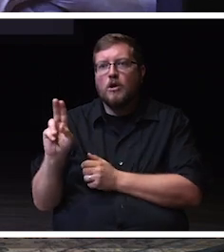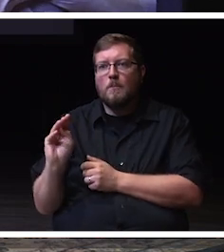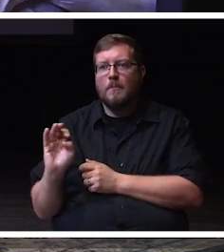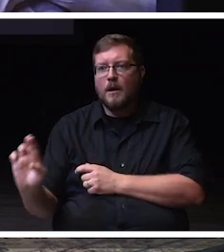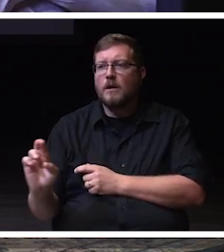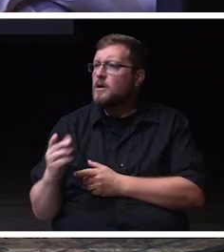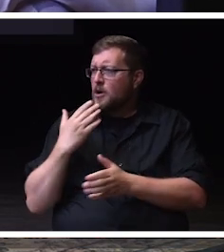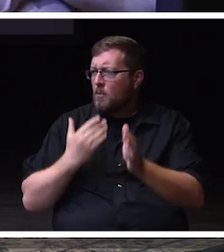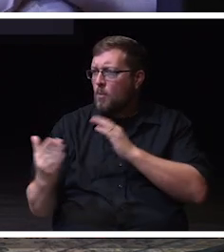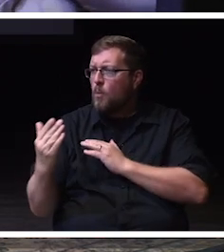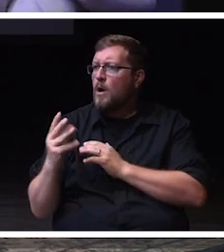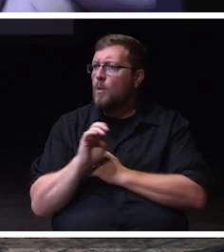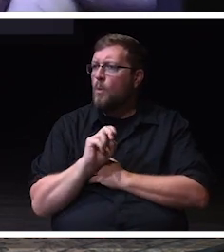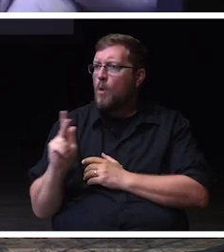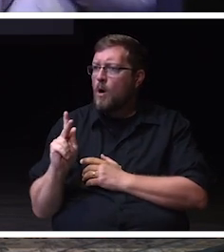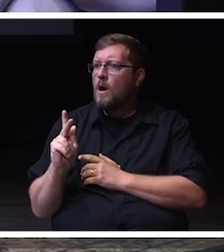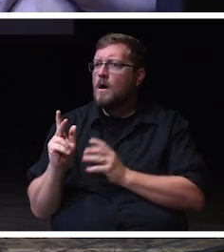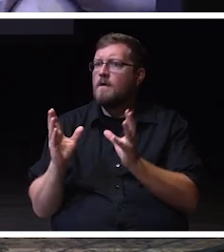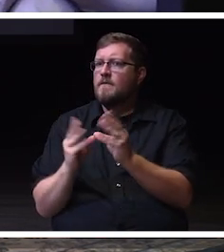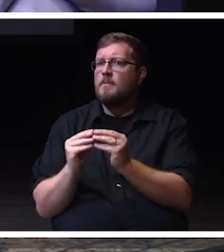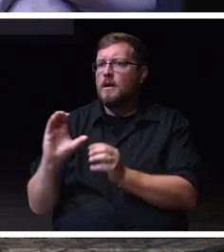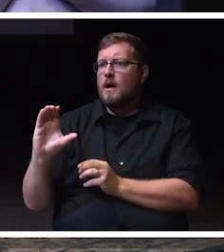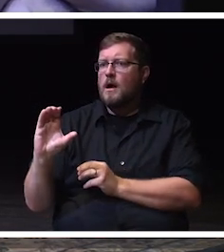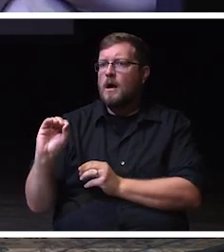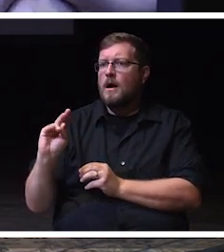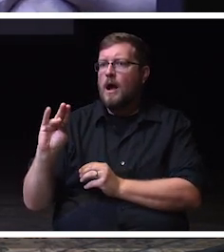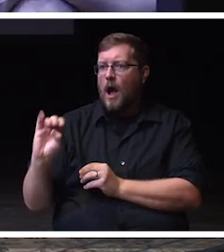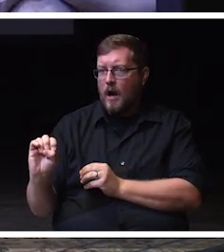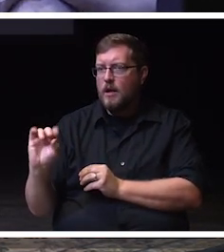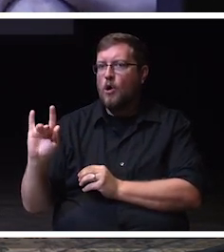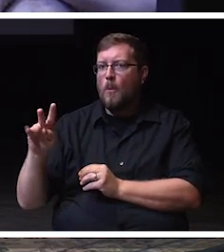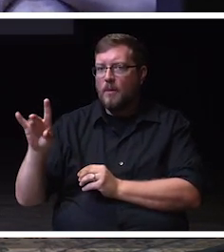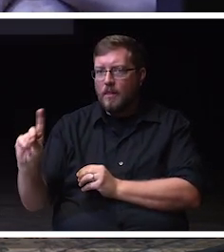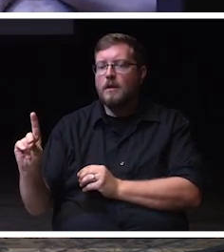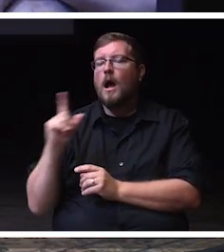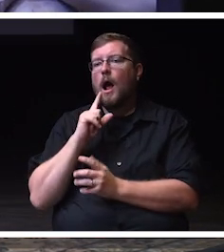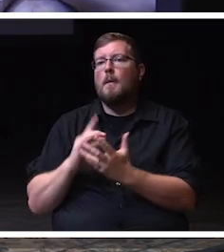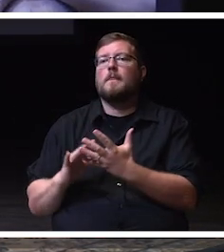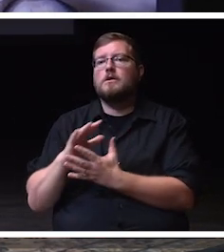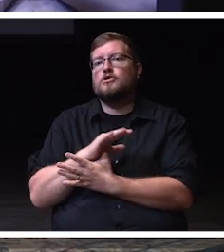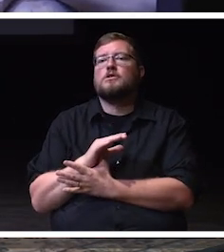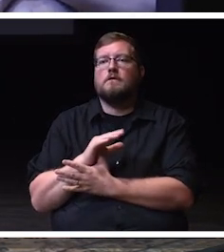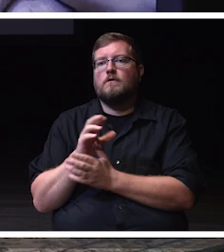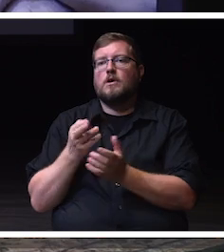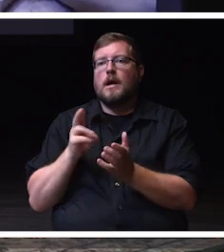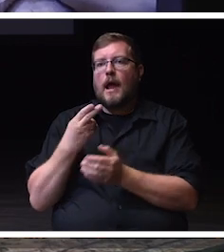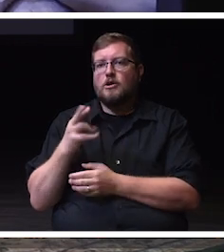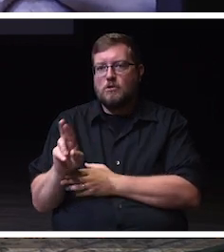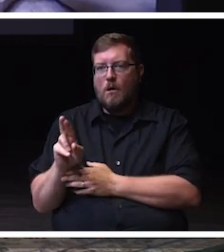My name is Connie Putland, and I'm the Chief Human Resource Officer here at UW-Whitewater. Good morning. I'm Stephanie Hartmann.